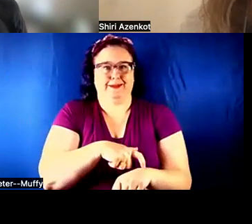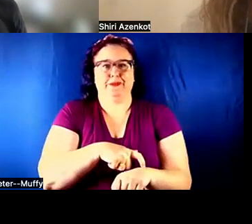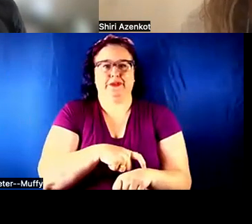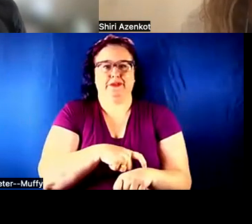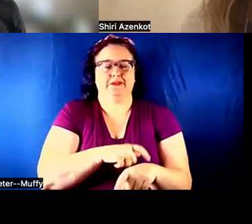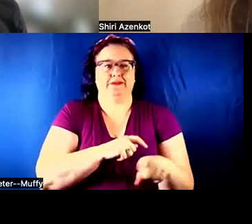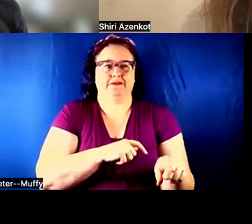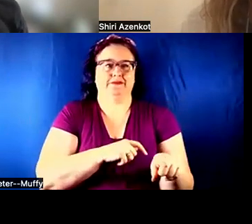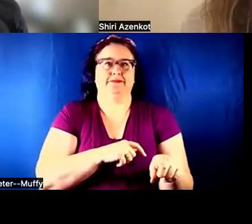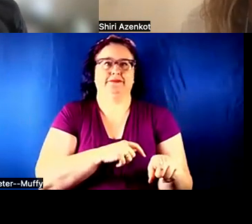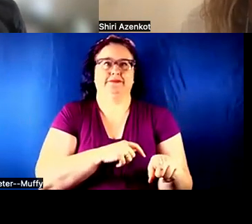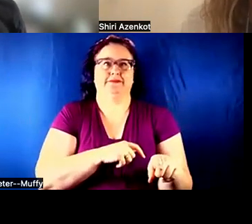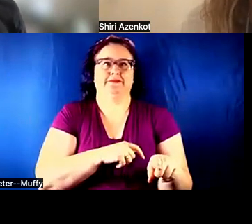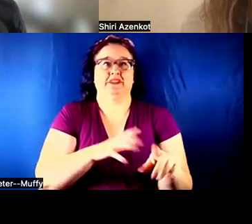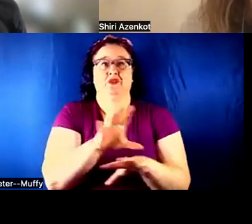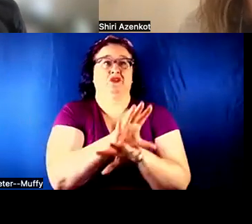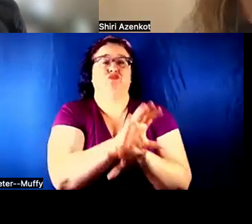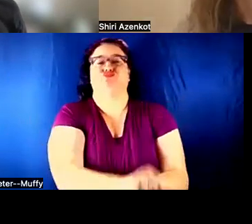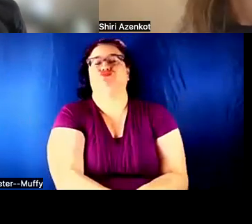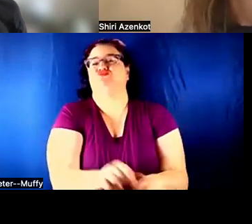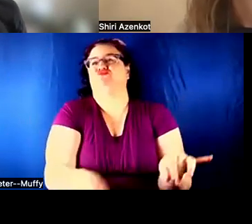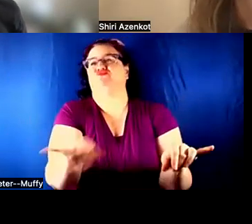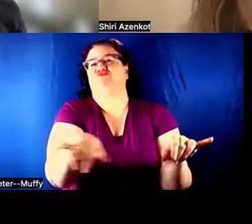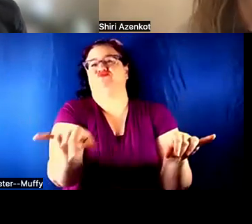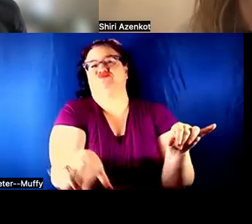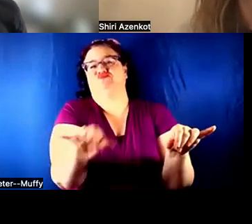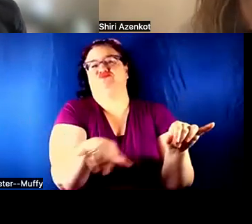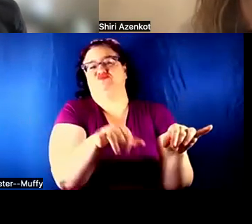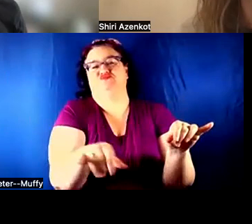THAT YOU JUST TAKE FOR GRANTED IF YOU HAVE BEEN A DEVELOPER FOR A WHILE,